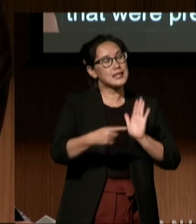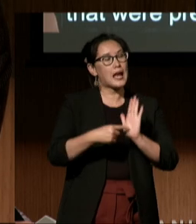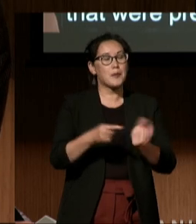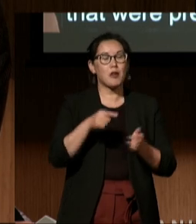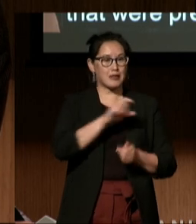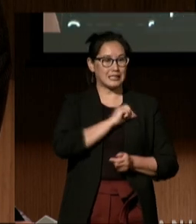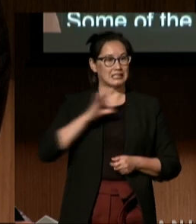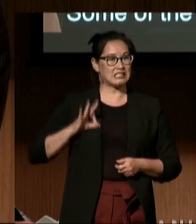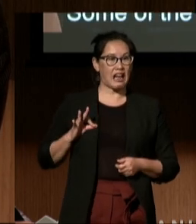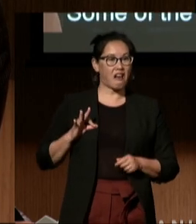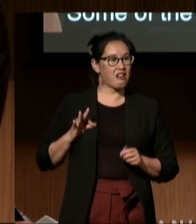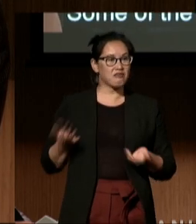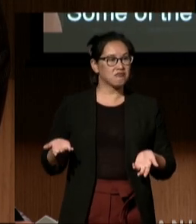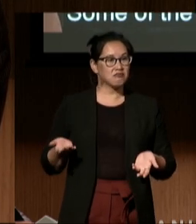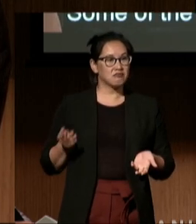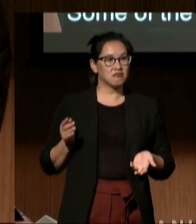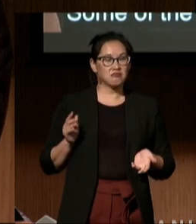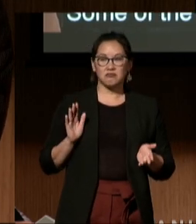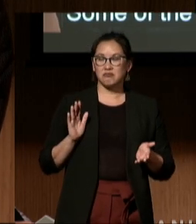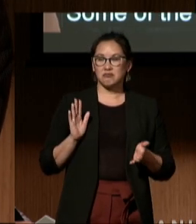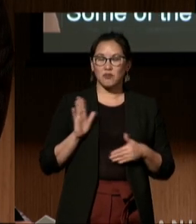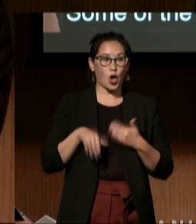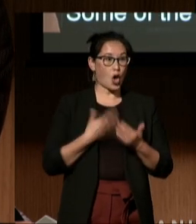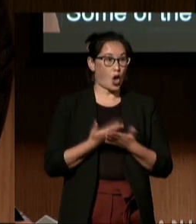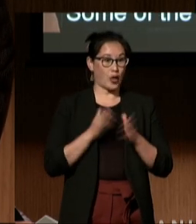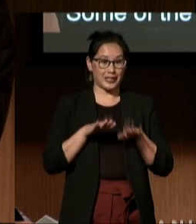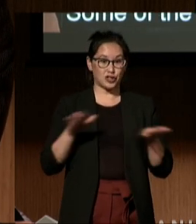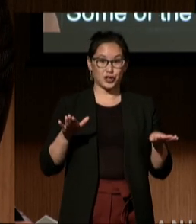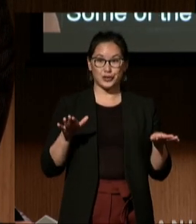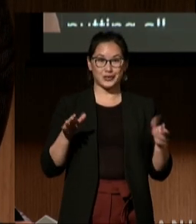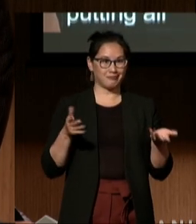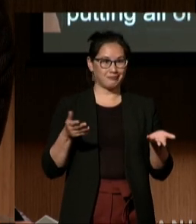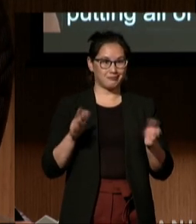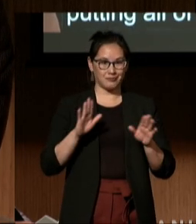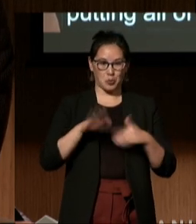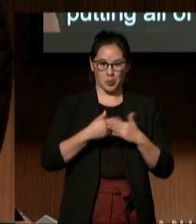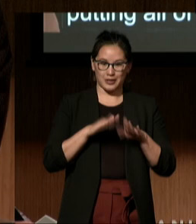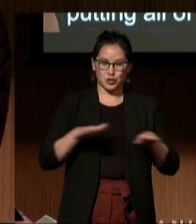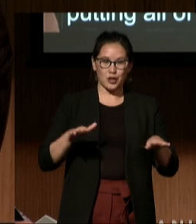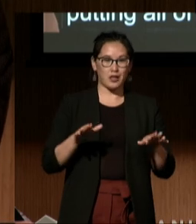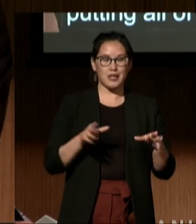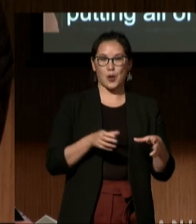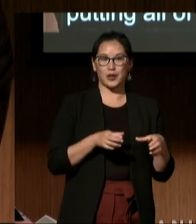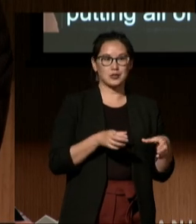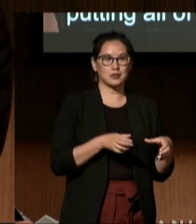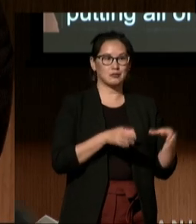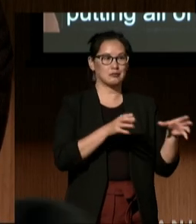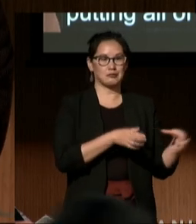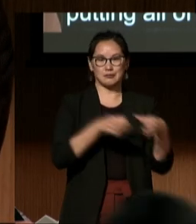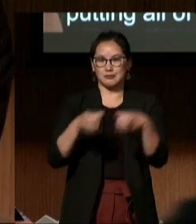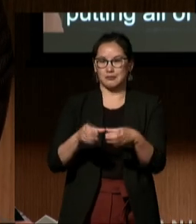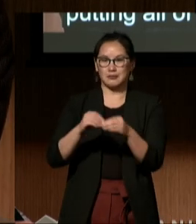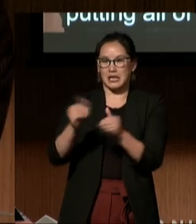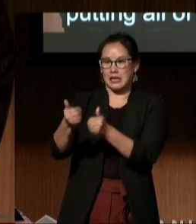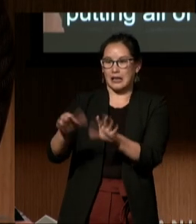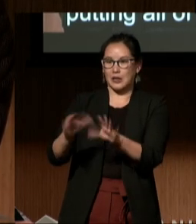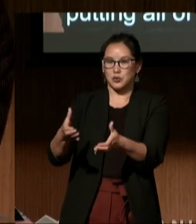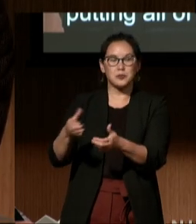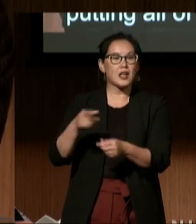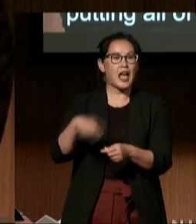were just putting all of these children in a classroom away from everyone else and just putting tablets in front of their faces